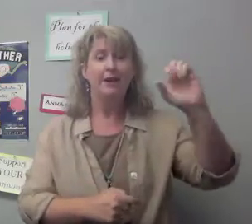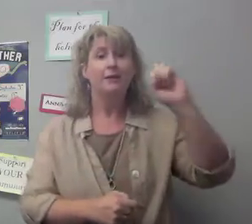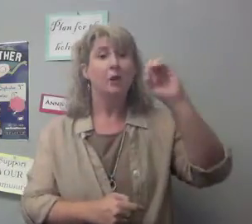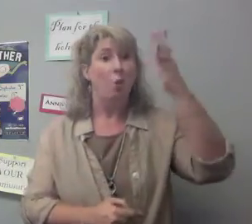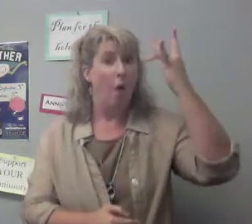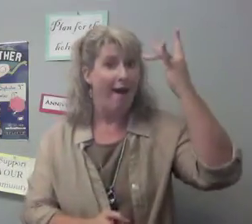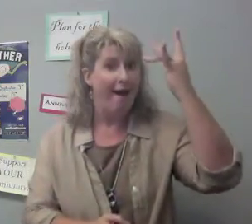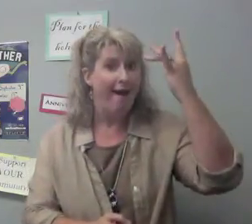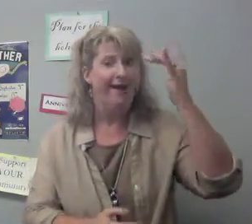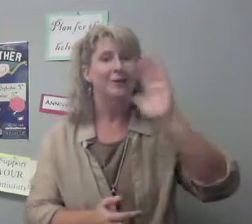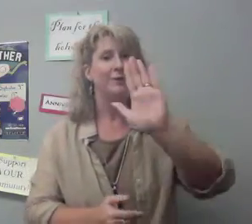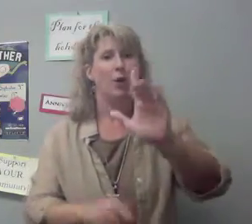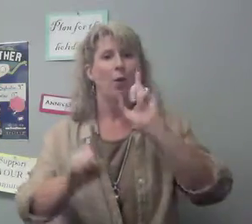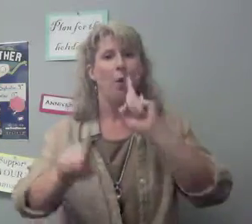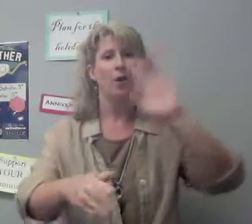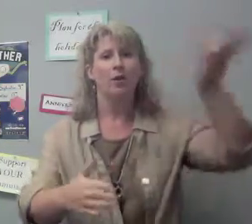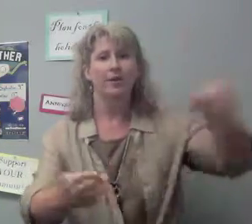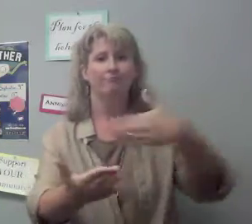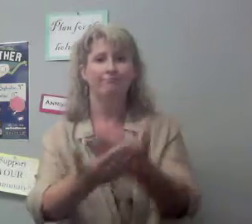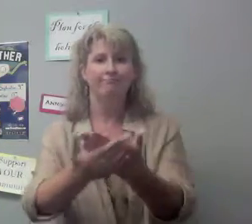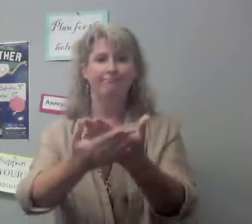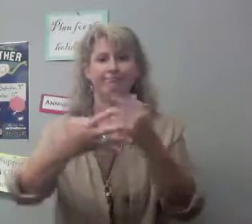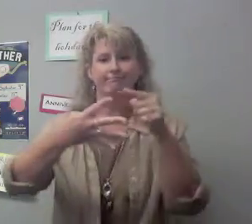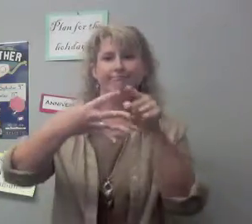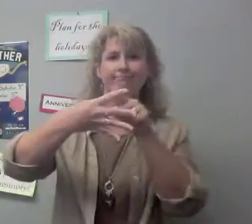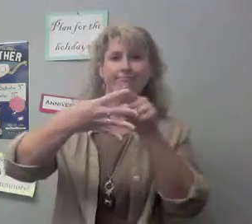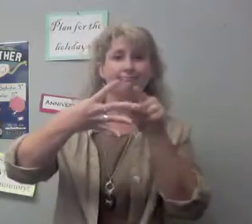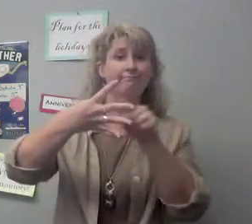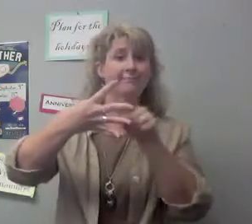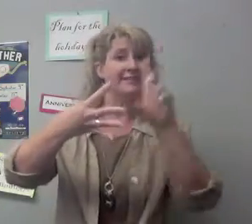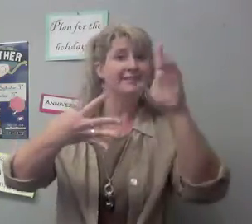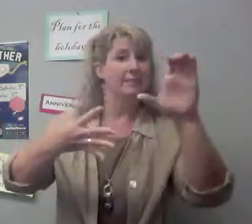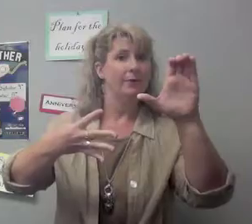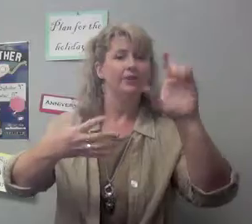The reason for that is because your orders will arrive by the first or second week in December -